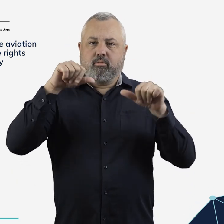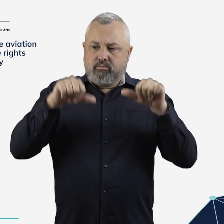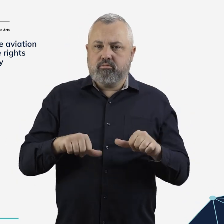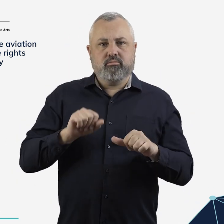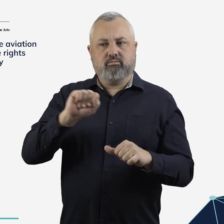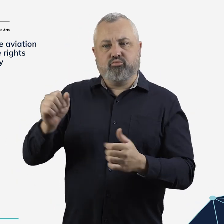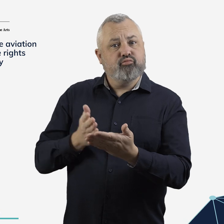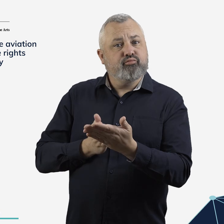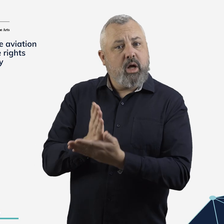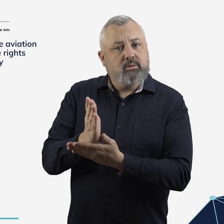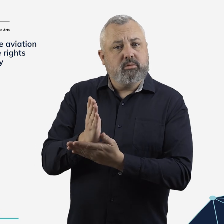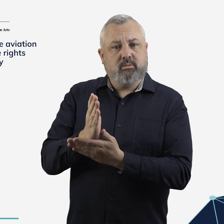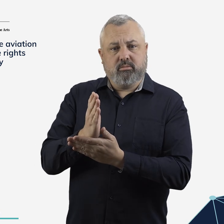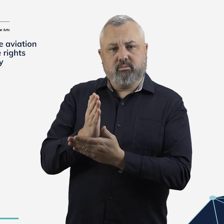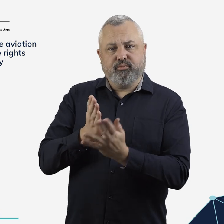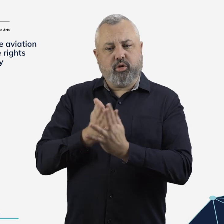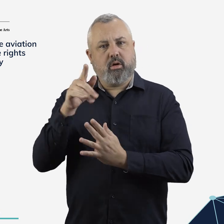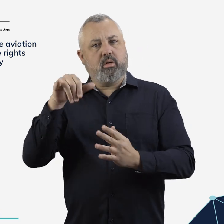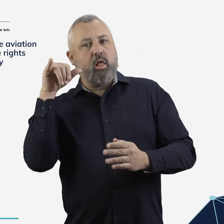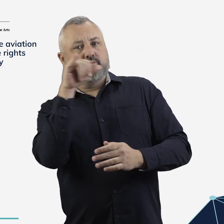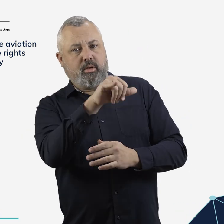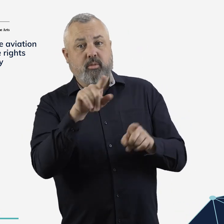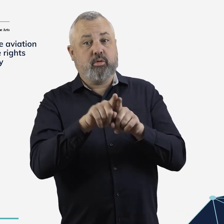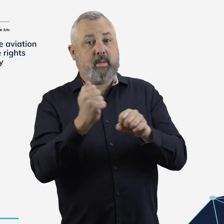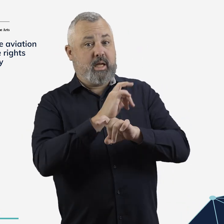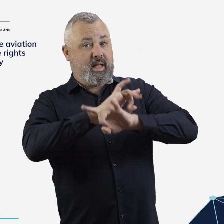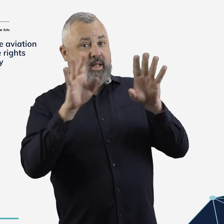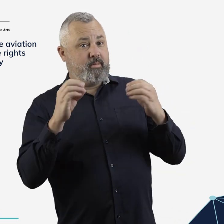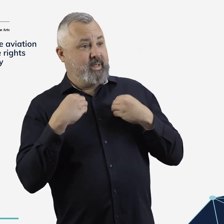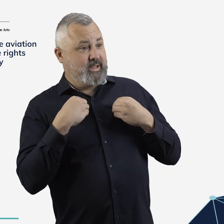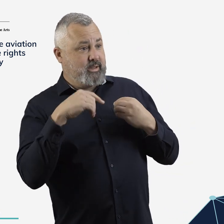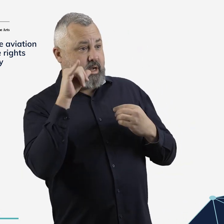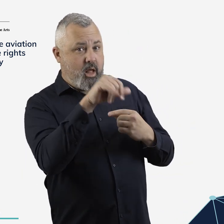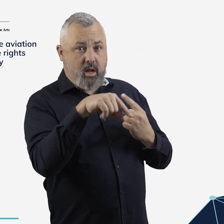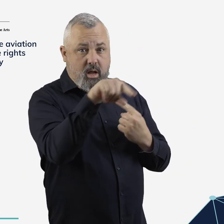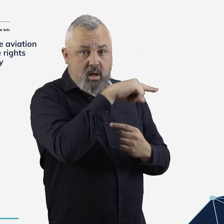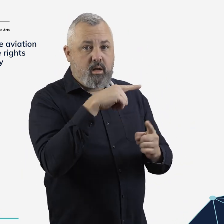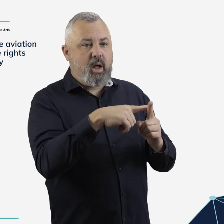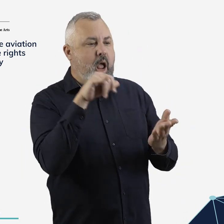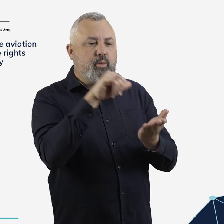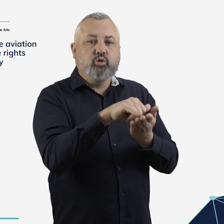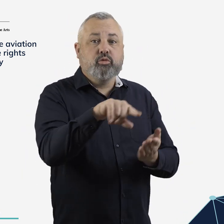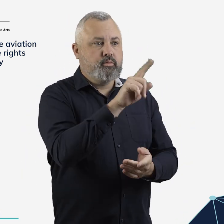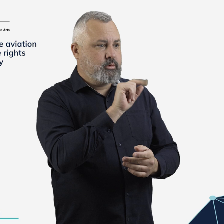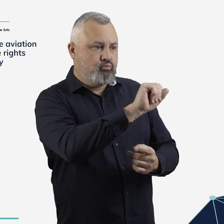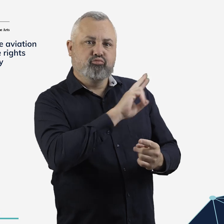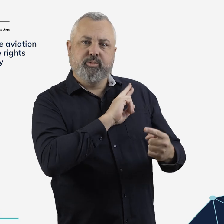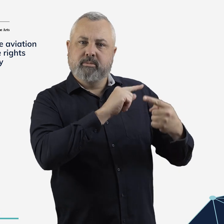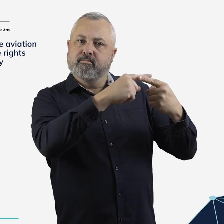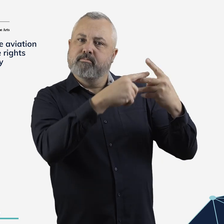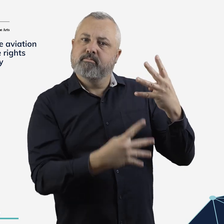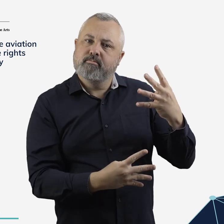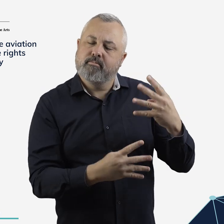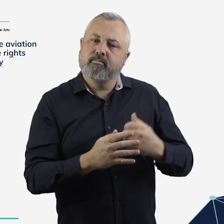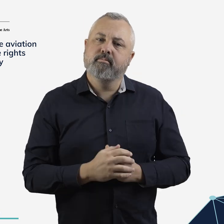affirm the rights people with disability have during air travel and the obligations of airlines and airports.